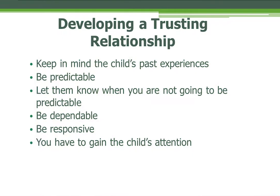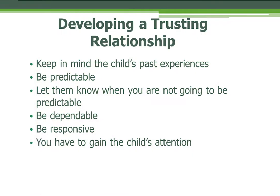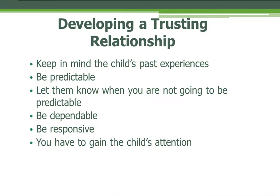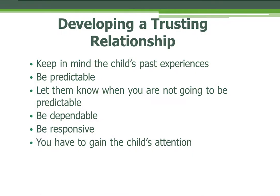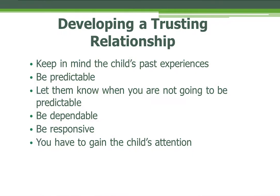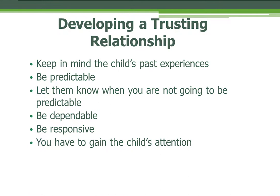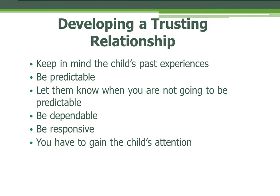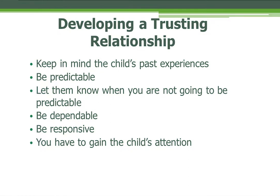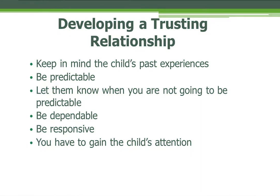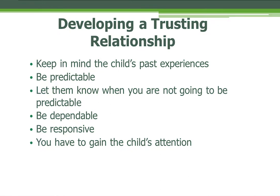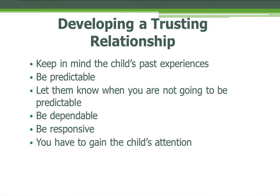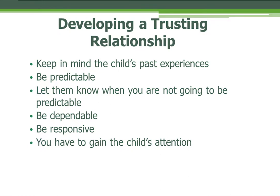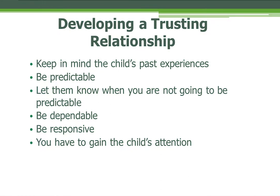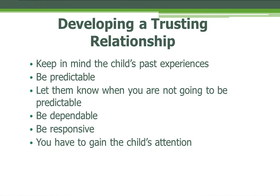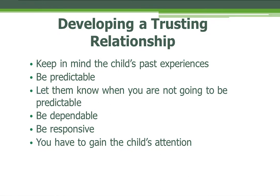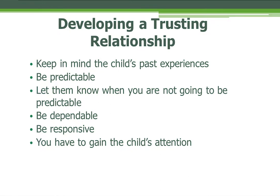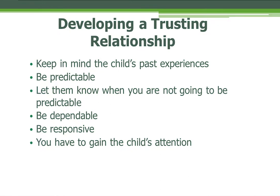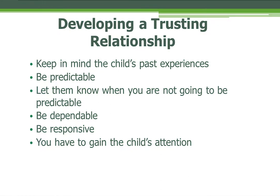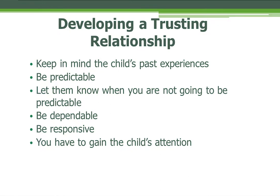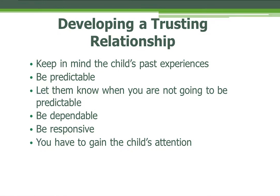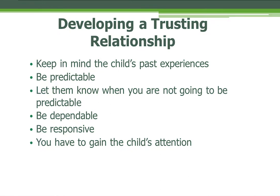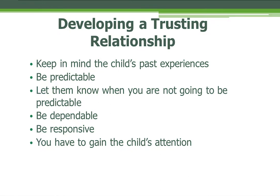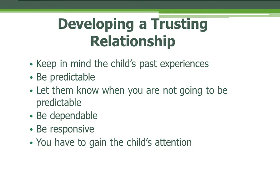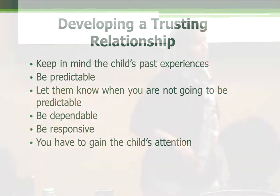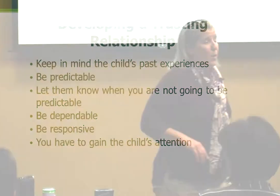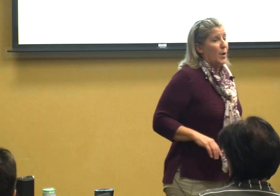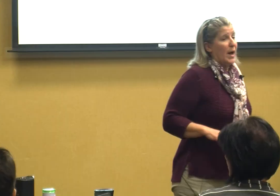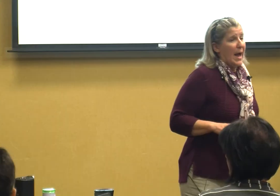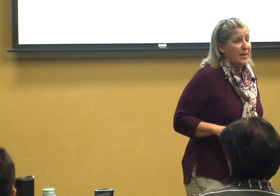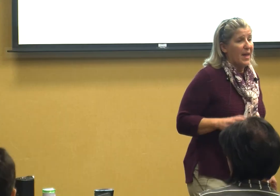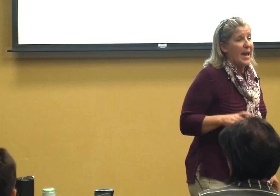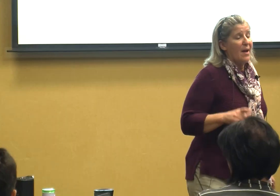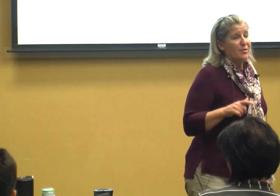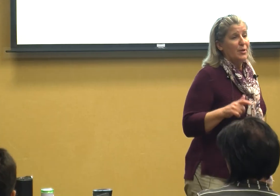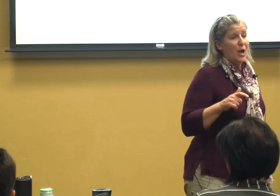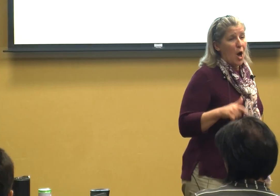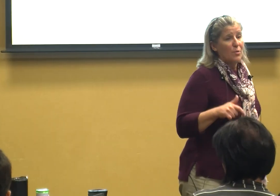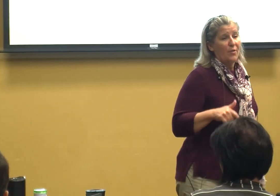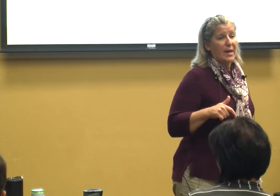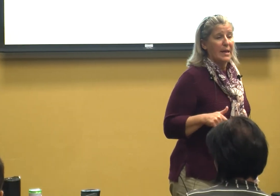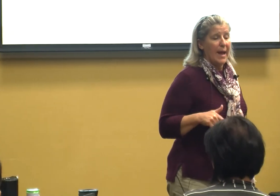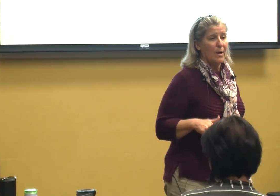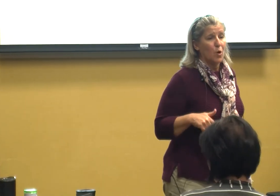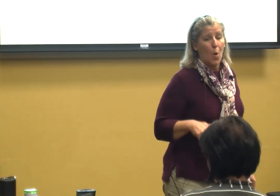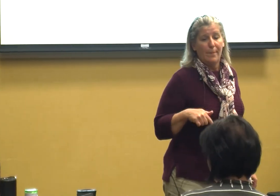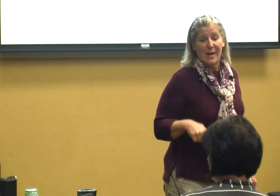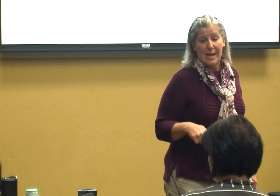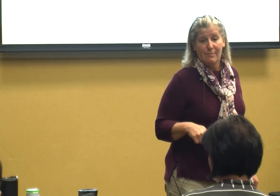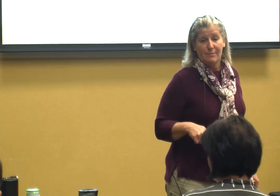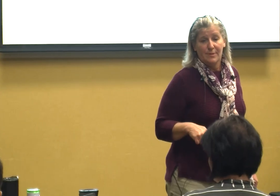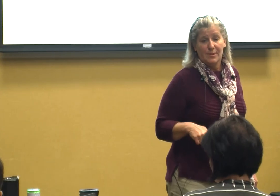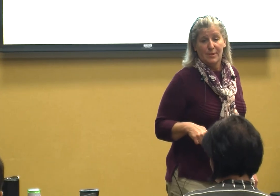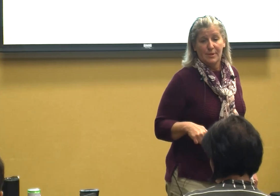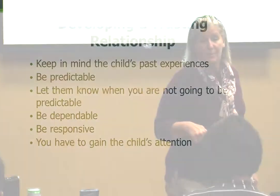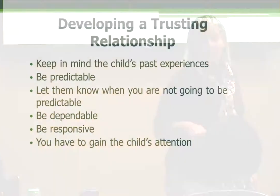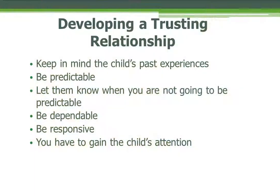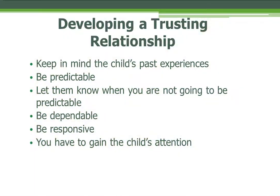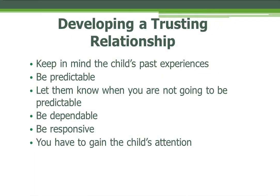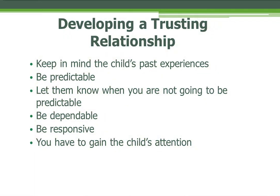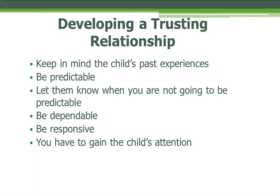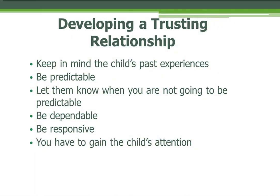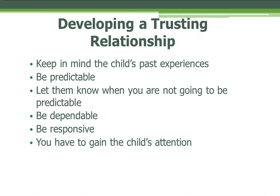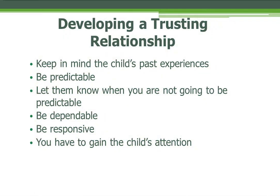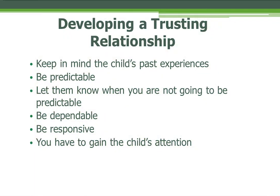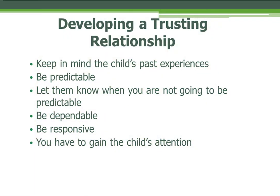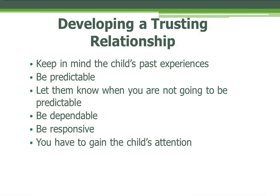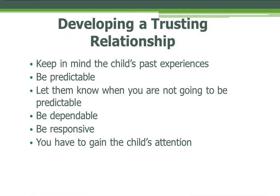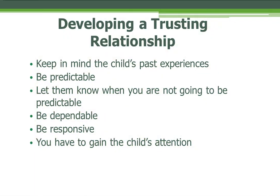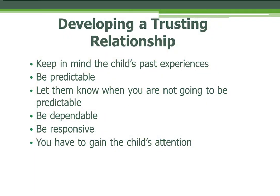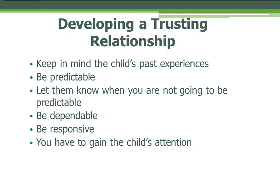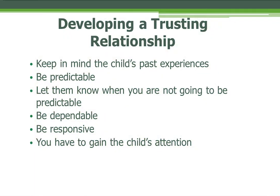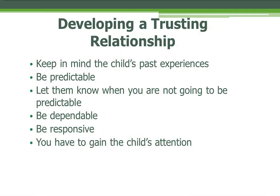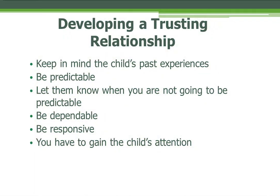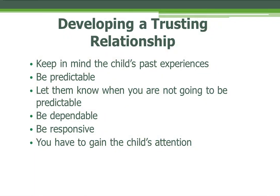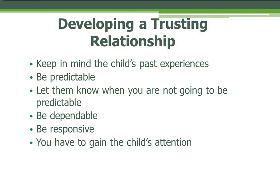to be dependable they have to know that they can count on me no matter what and be responsive and